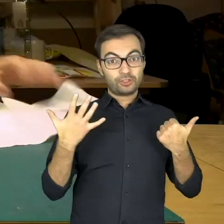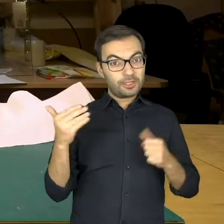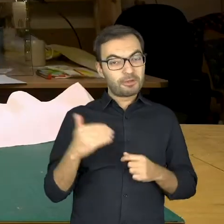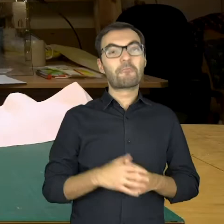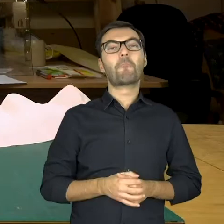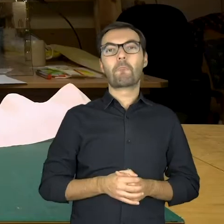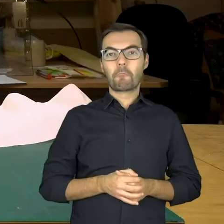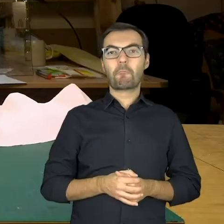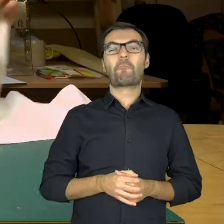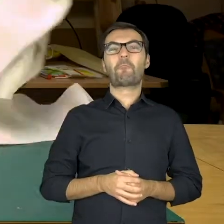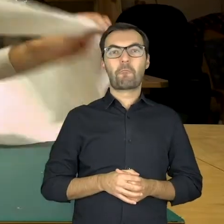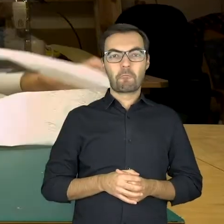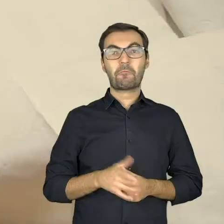6 meters,